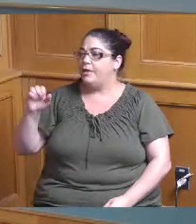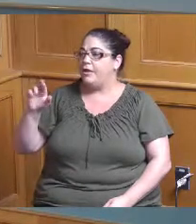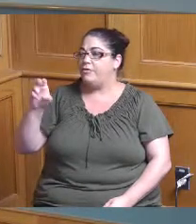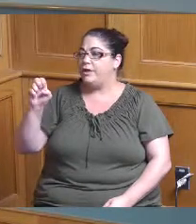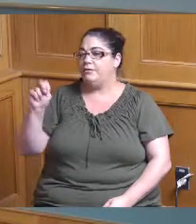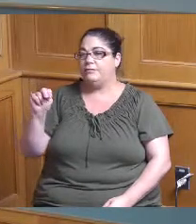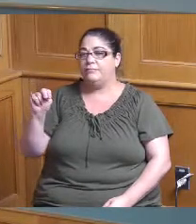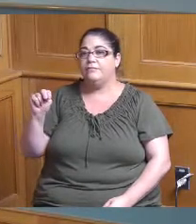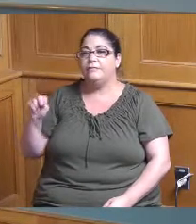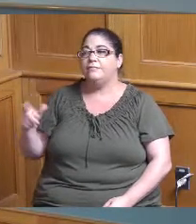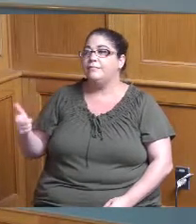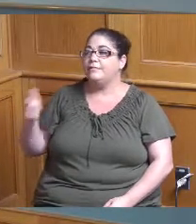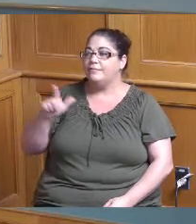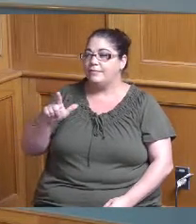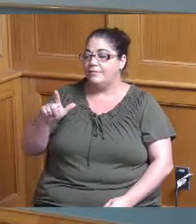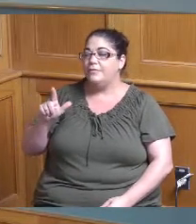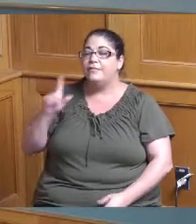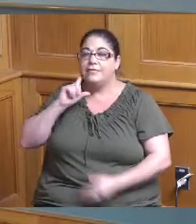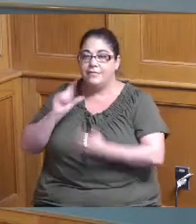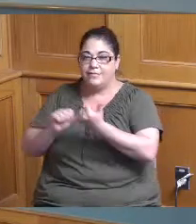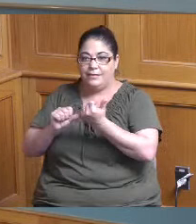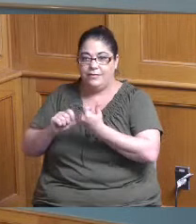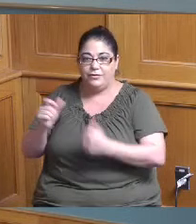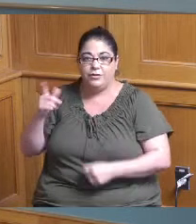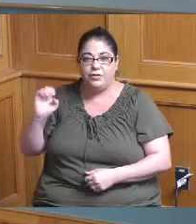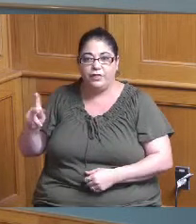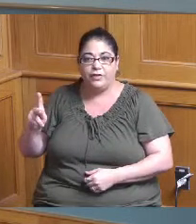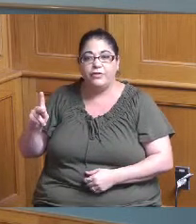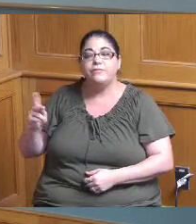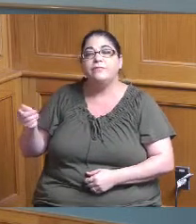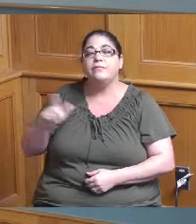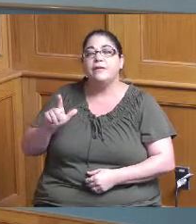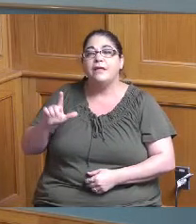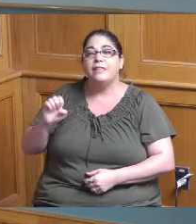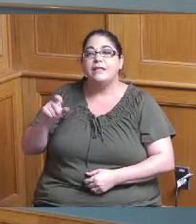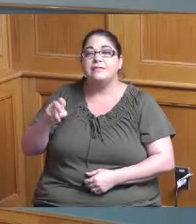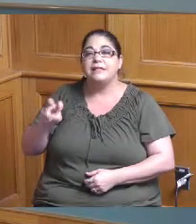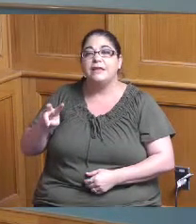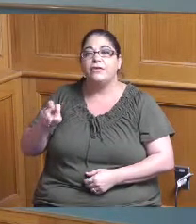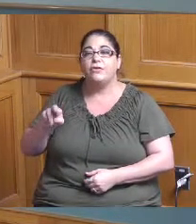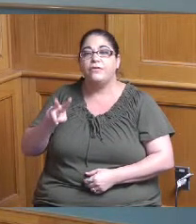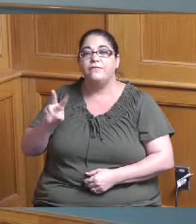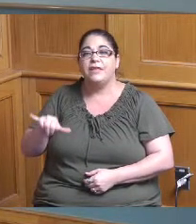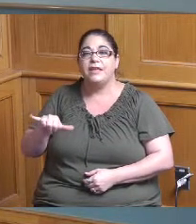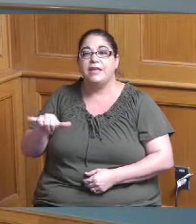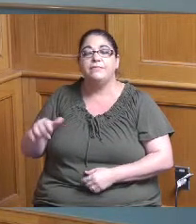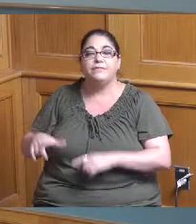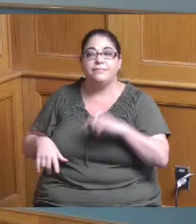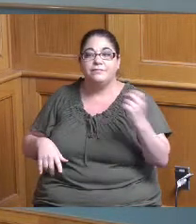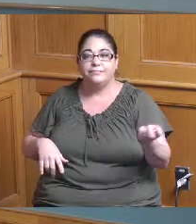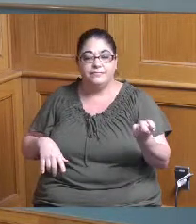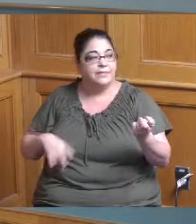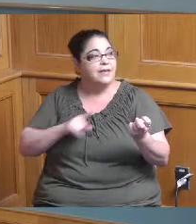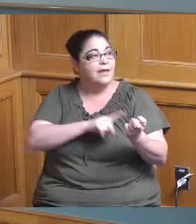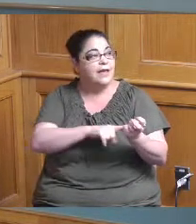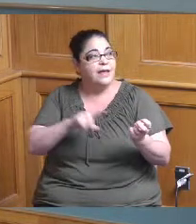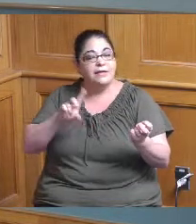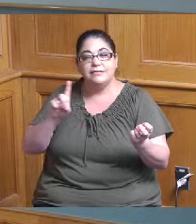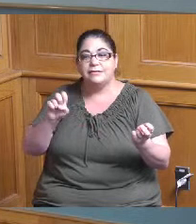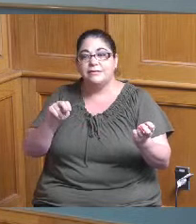Leslie Hervey Clerk to the County Commissioners good afternoon I'm County Commissioner Denise Driehaus Jeff Aluotto County Administrator Michael Friedman